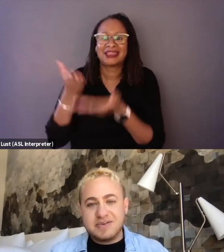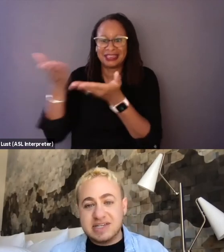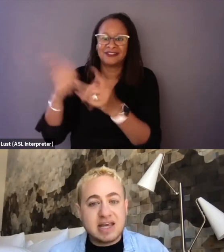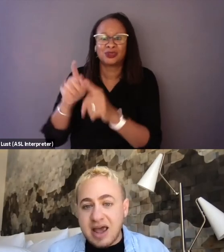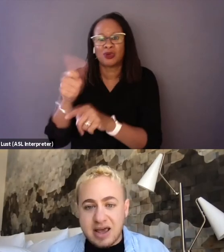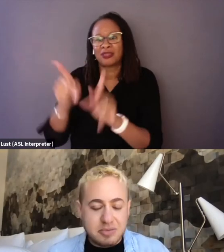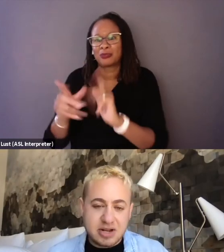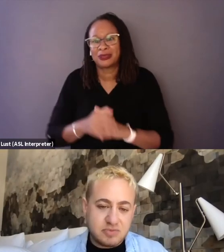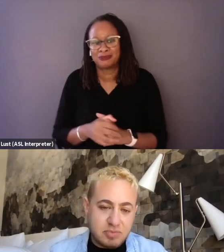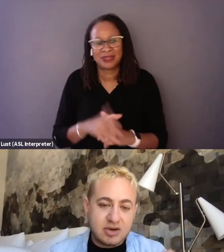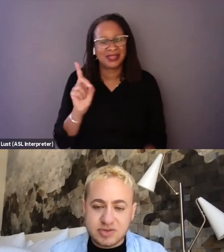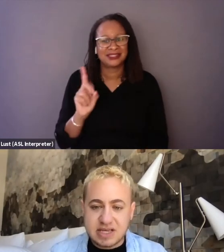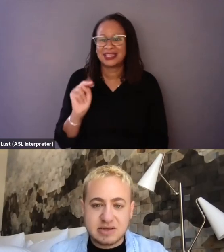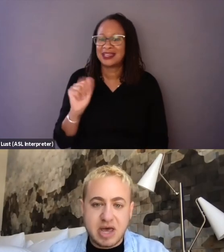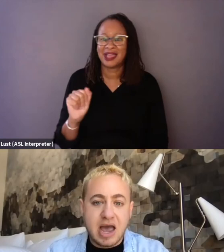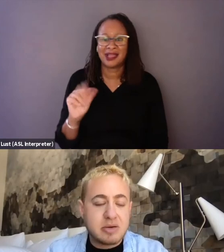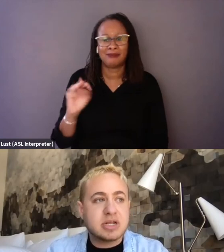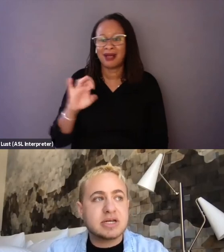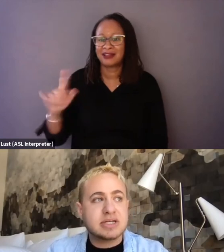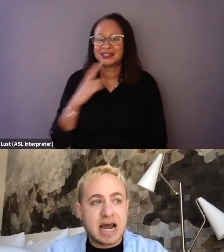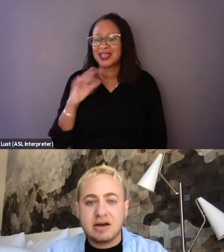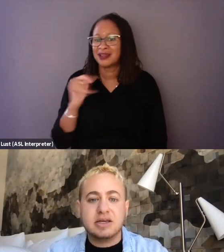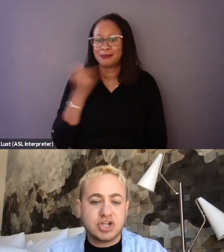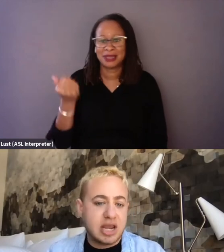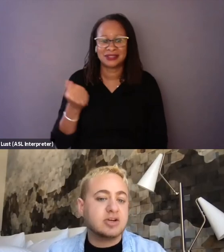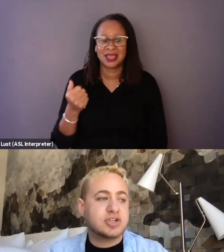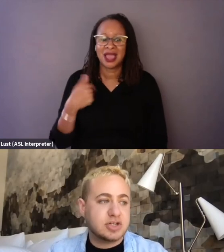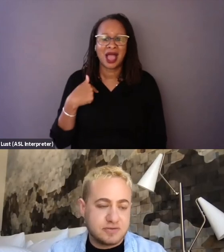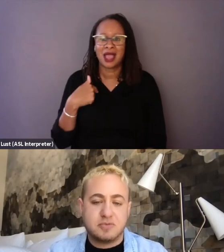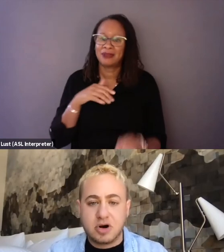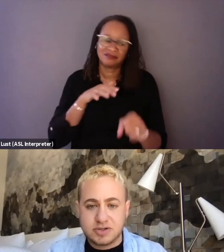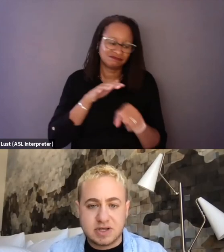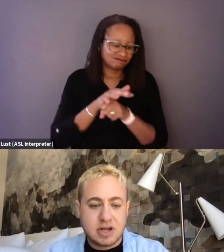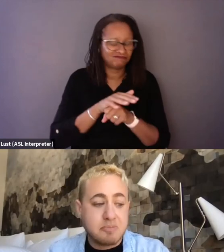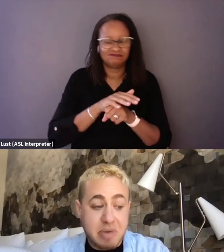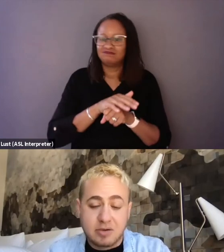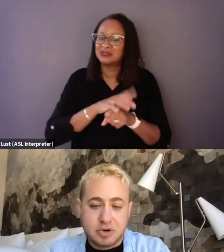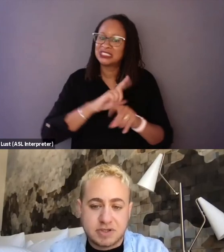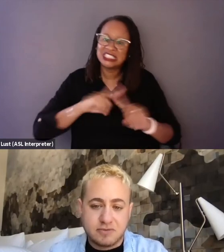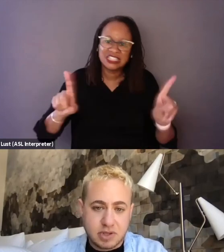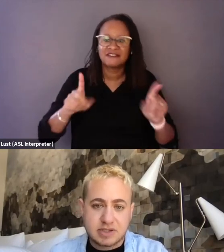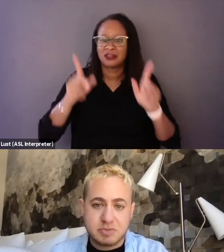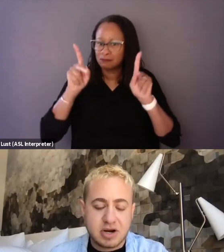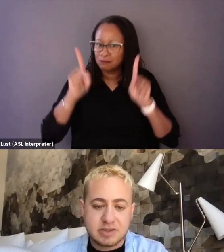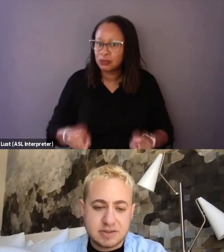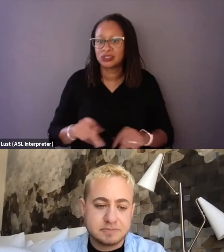DNA, I mean, Michael says it, but I am an entirely changed different person and better person for the experience.